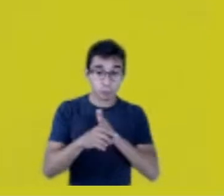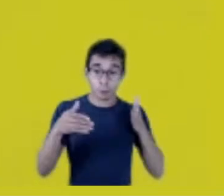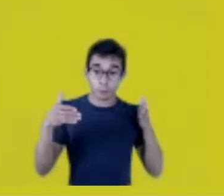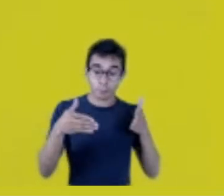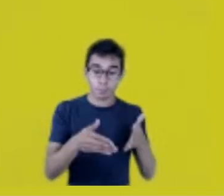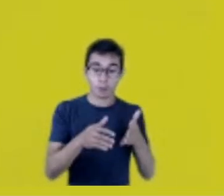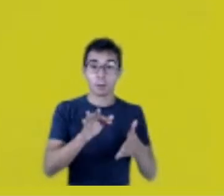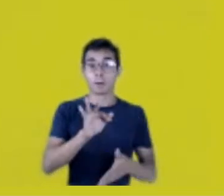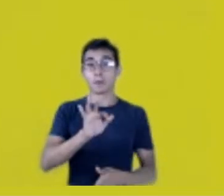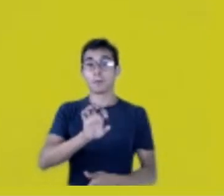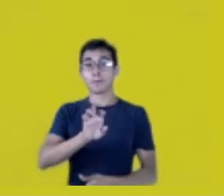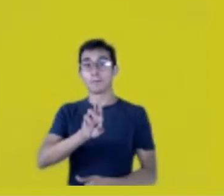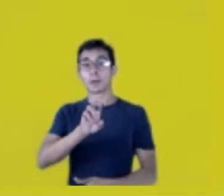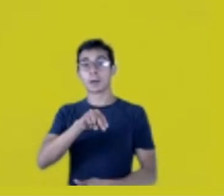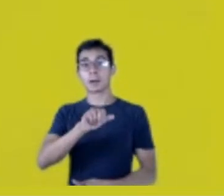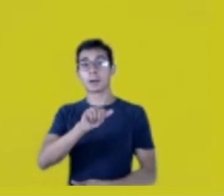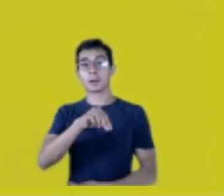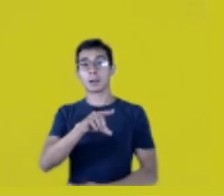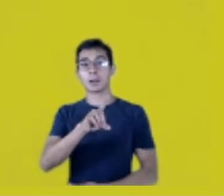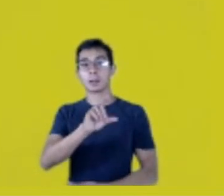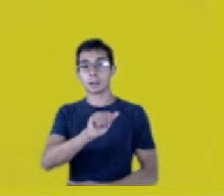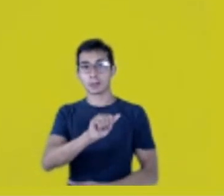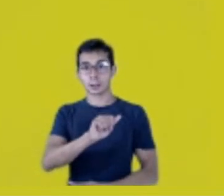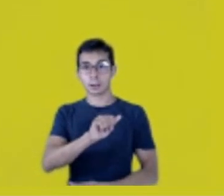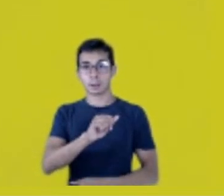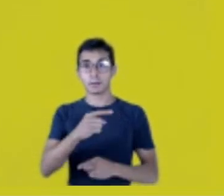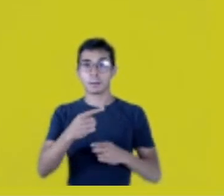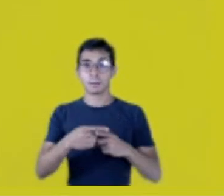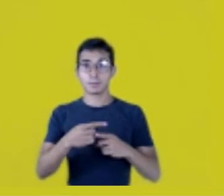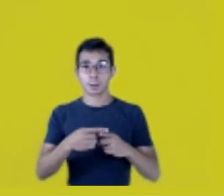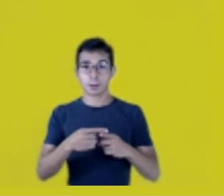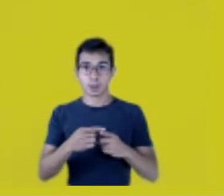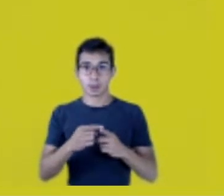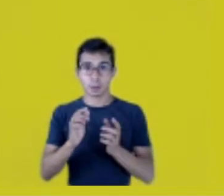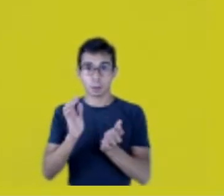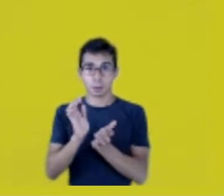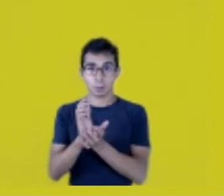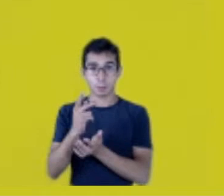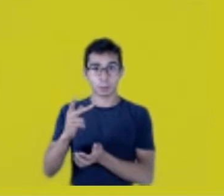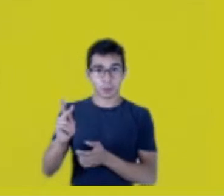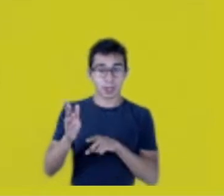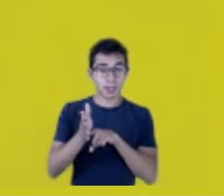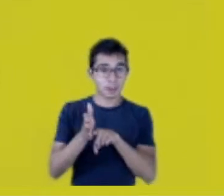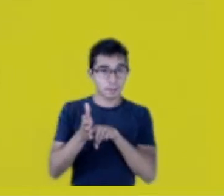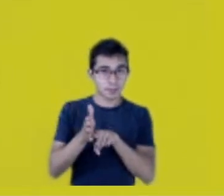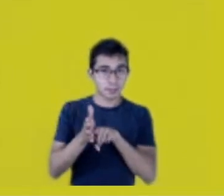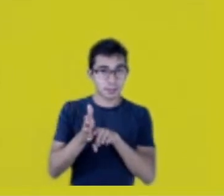because the group is doing research for a production with these references